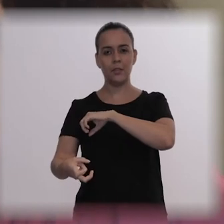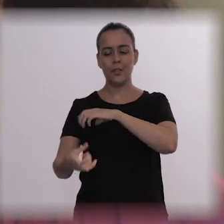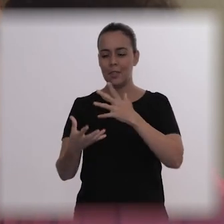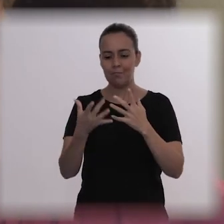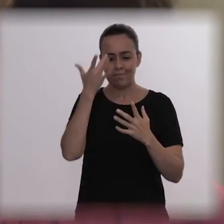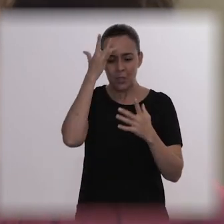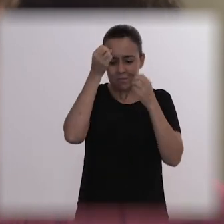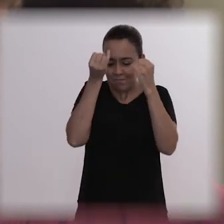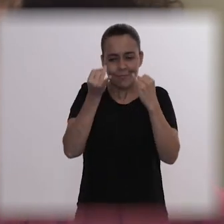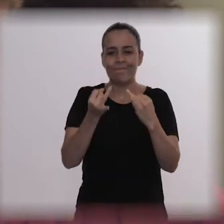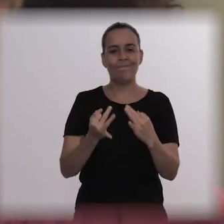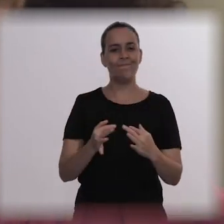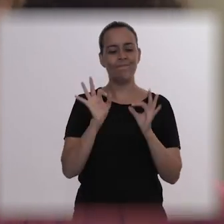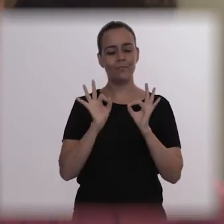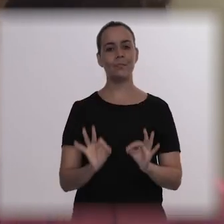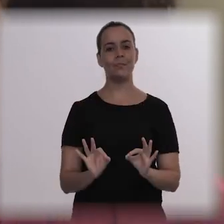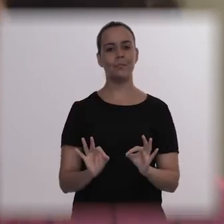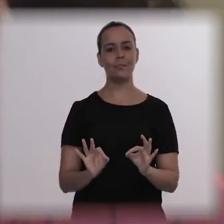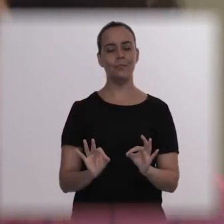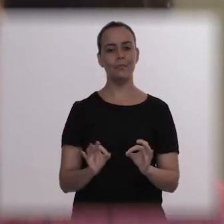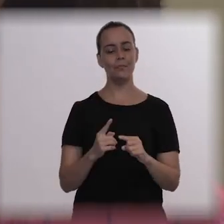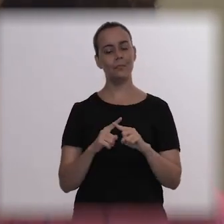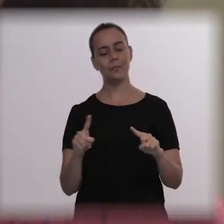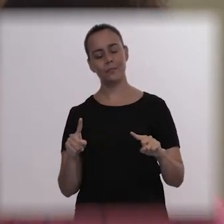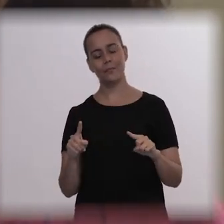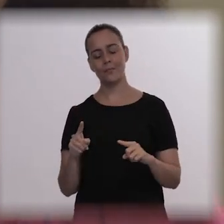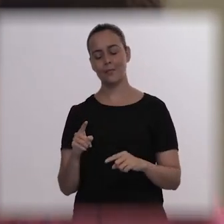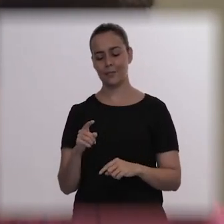But, losing a child must be hard.